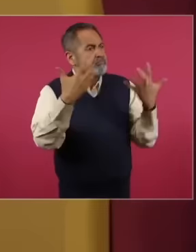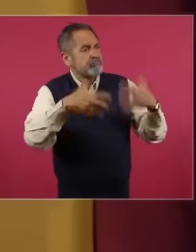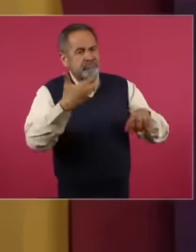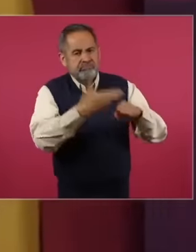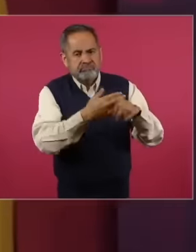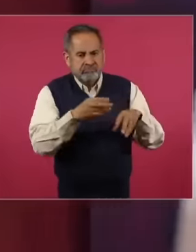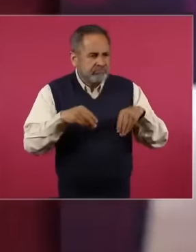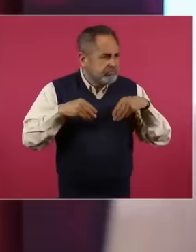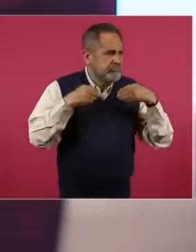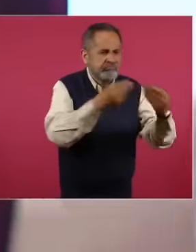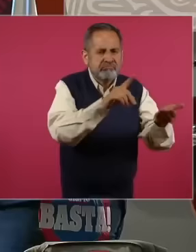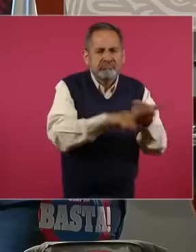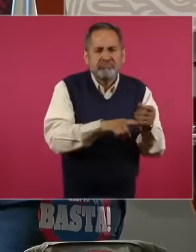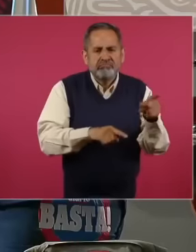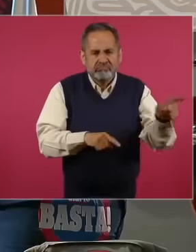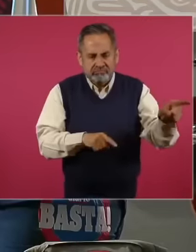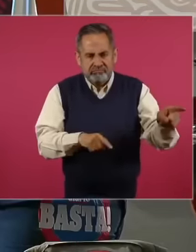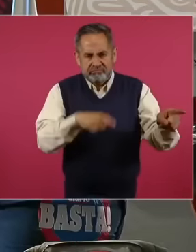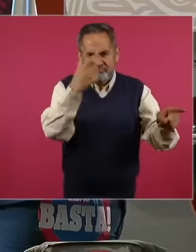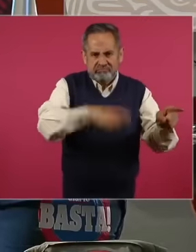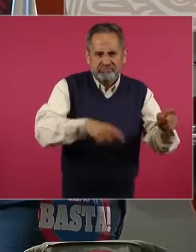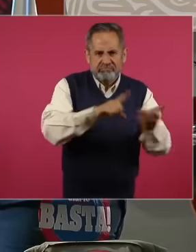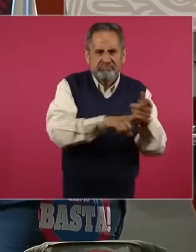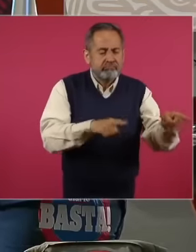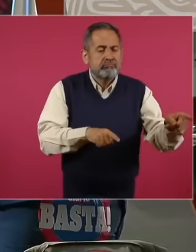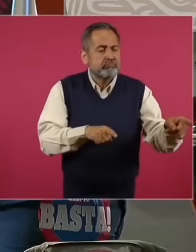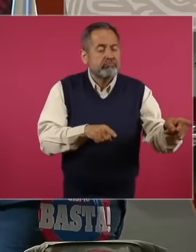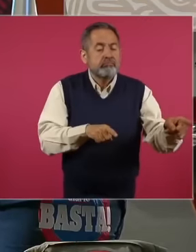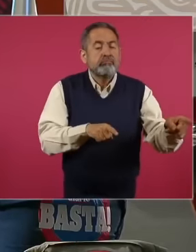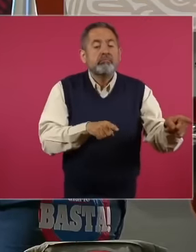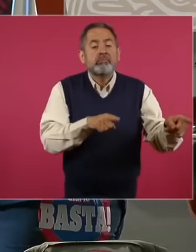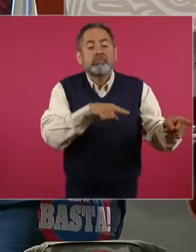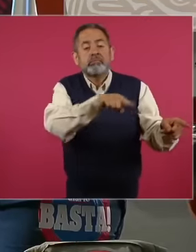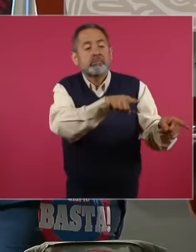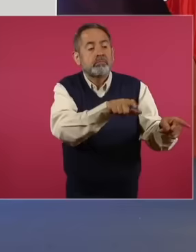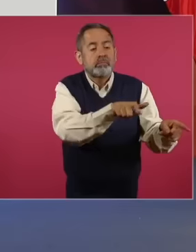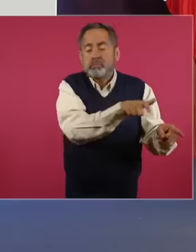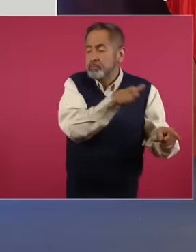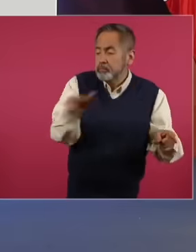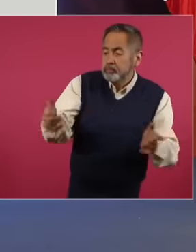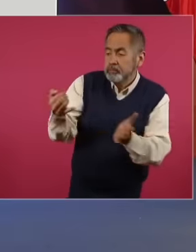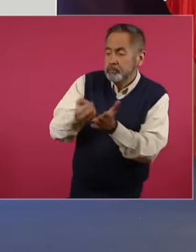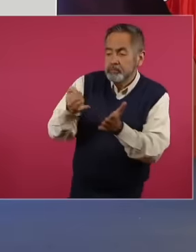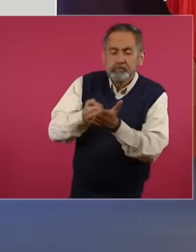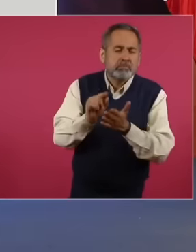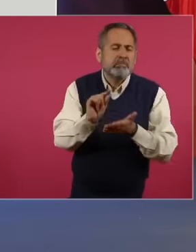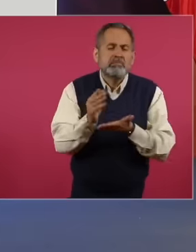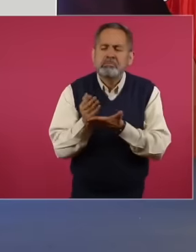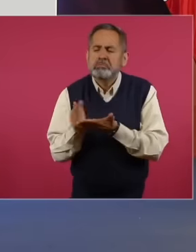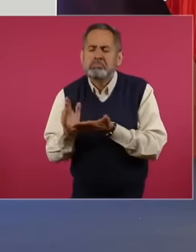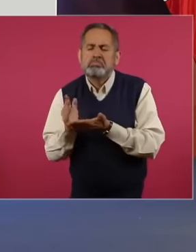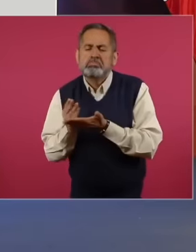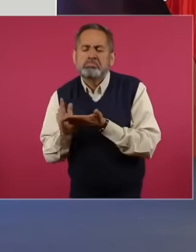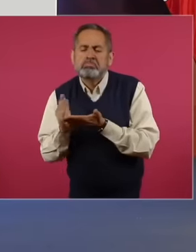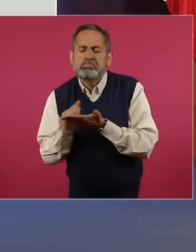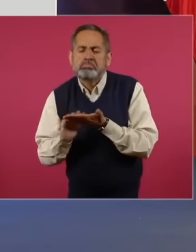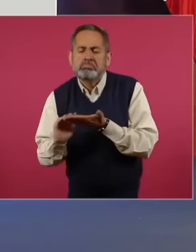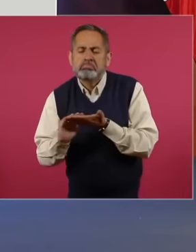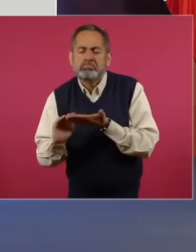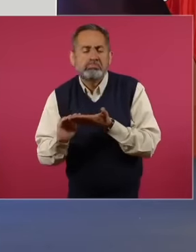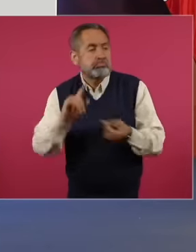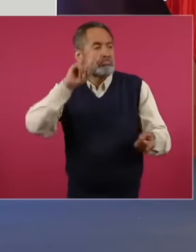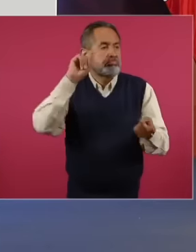financial economics the privilege of deferring the payment of taxes for up to 100% of their